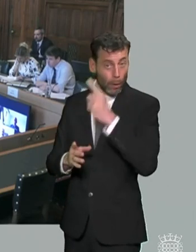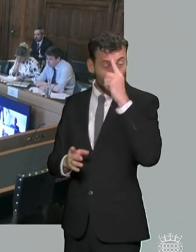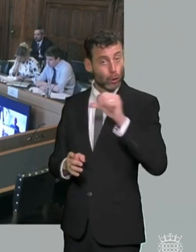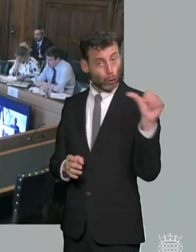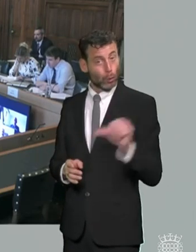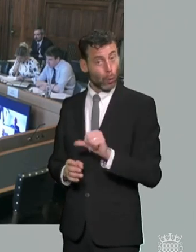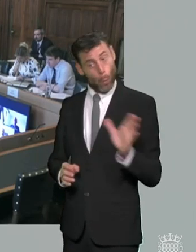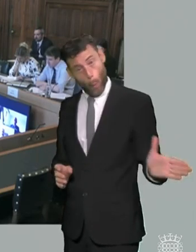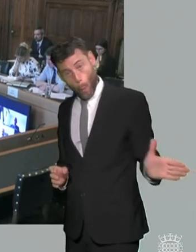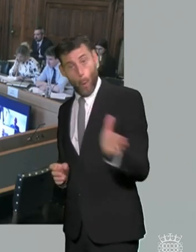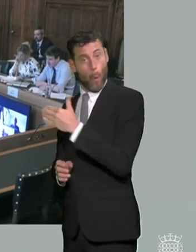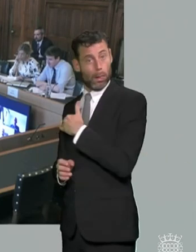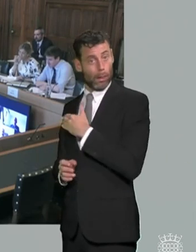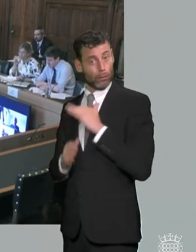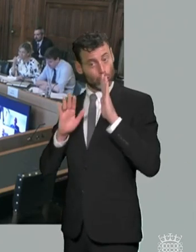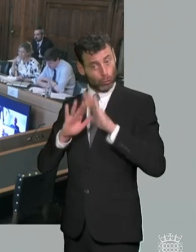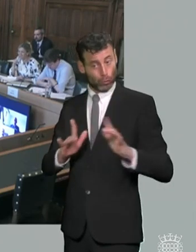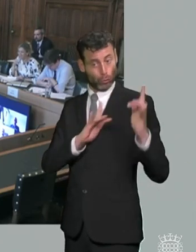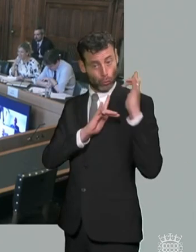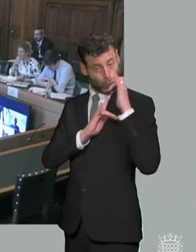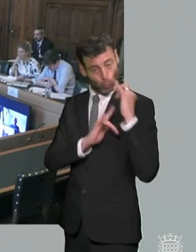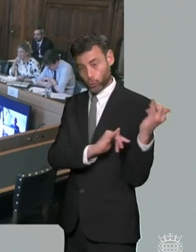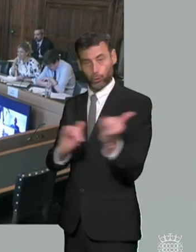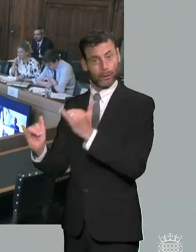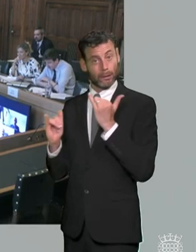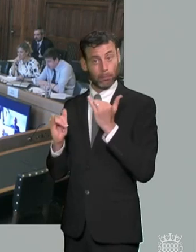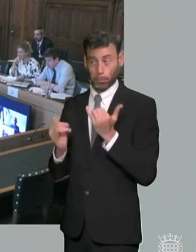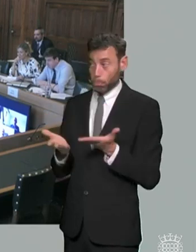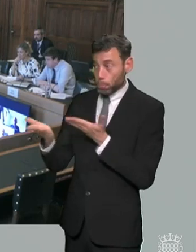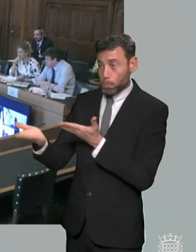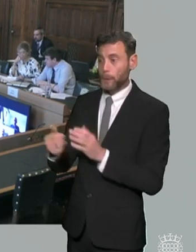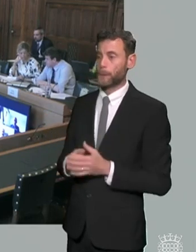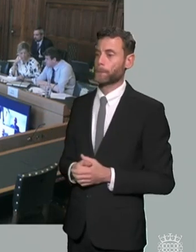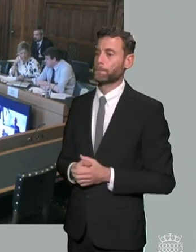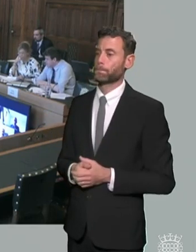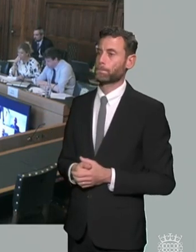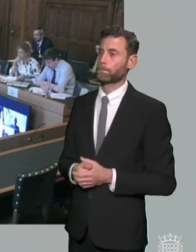all as suggests to everyone anyone who wants to answer it um why don't we start with you michael